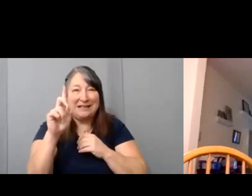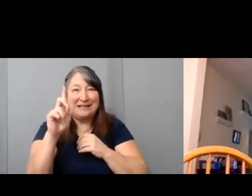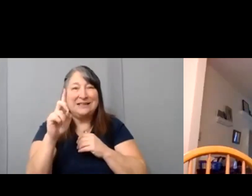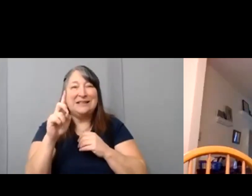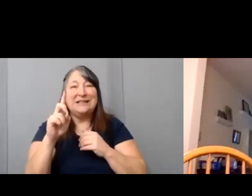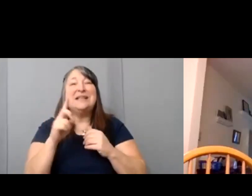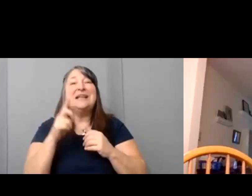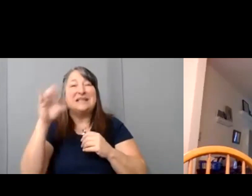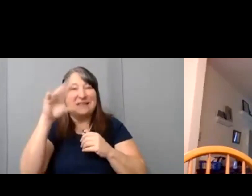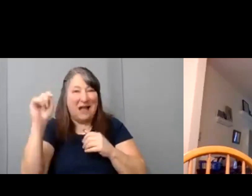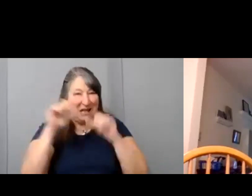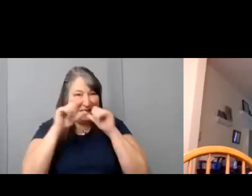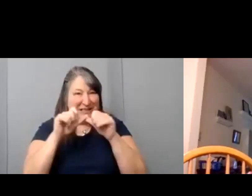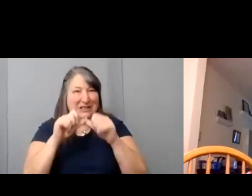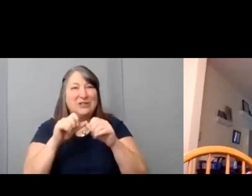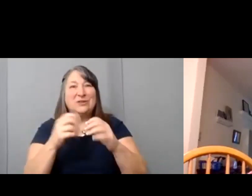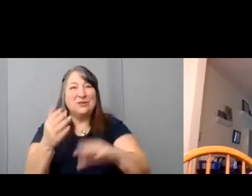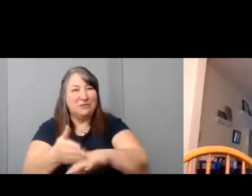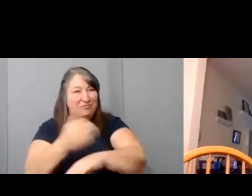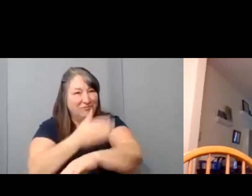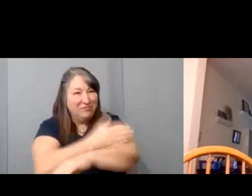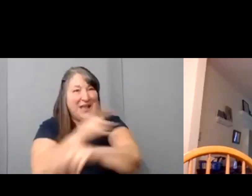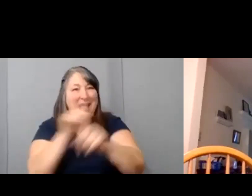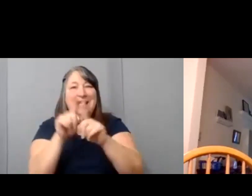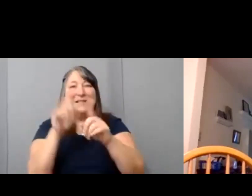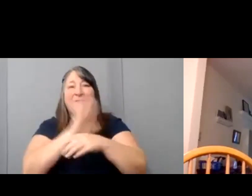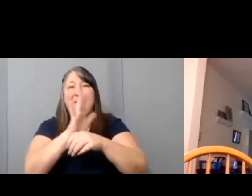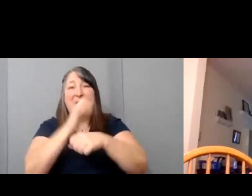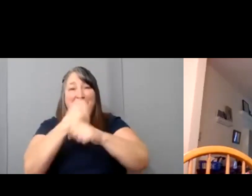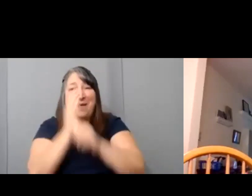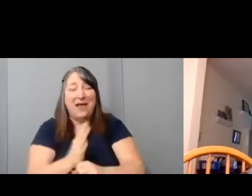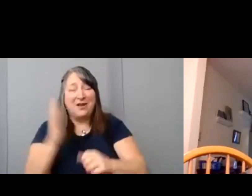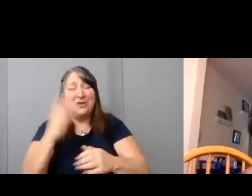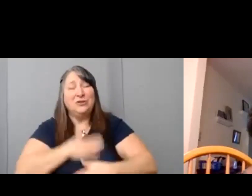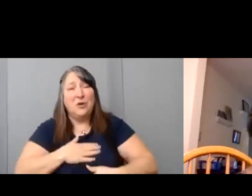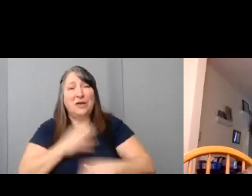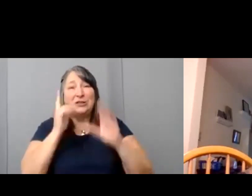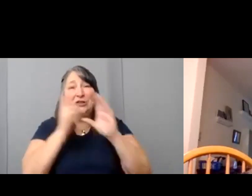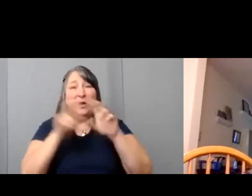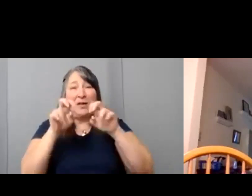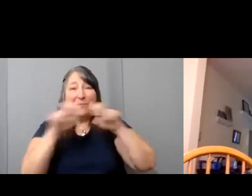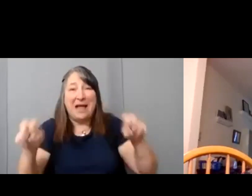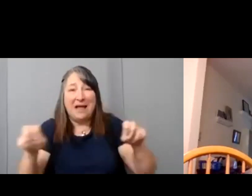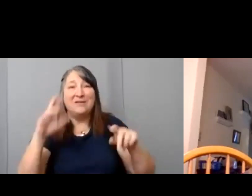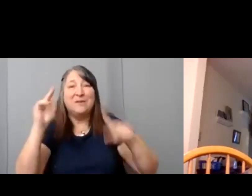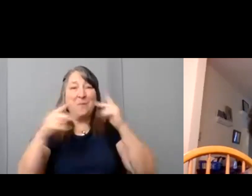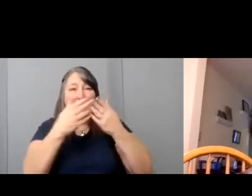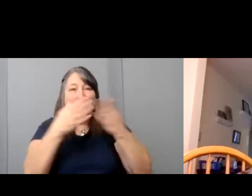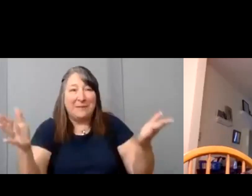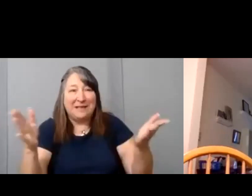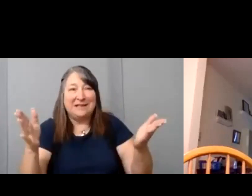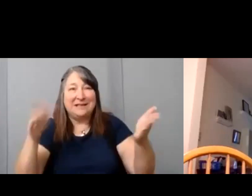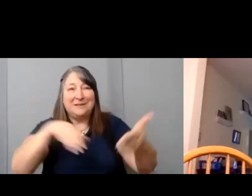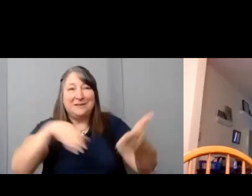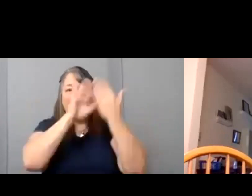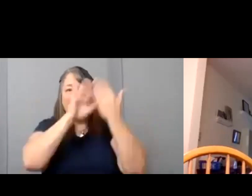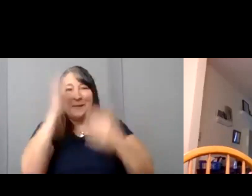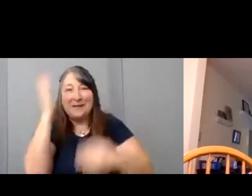Scott continued to grow as a filmmaker enjoyed being on panel from public speaking He is always looking for new opportunities